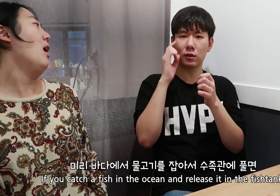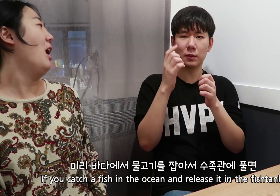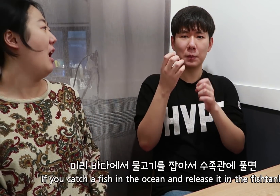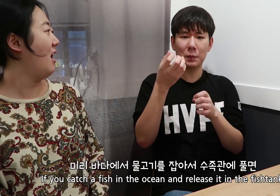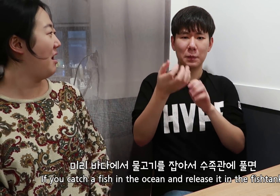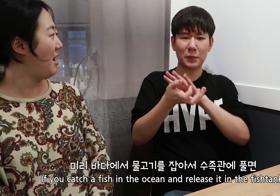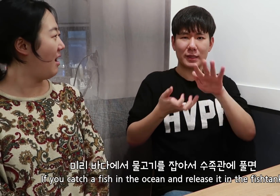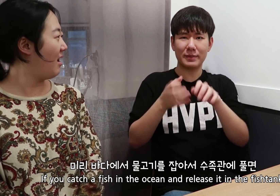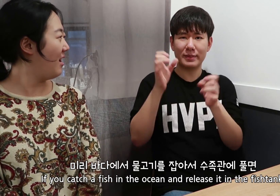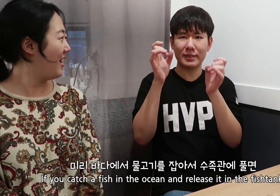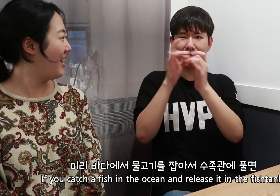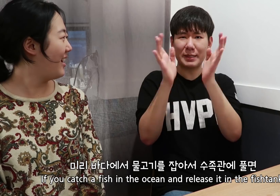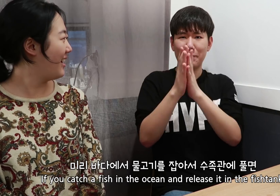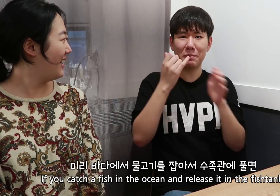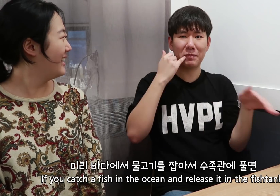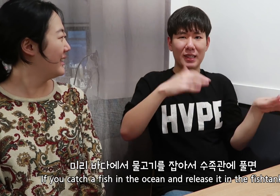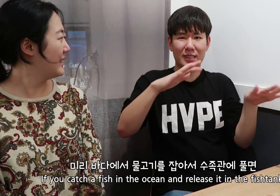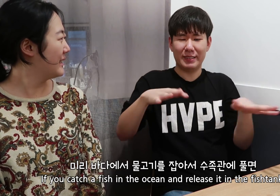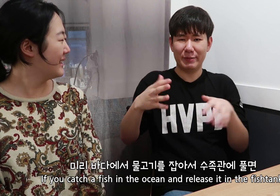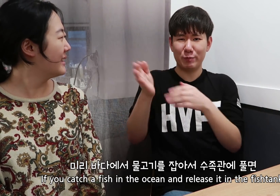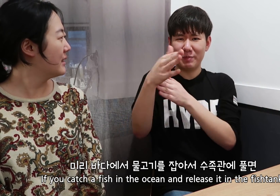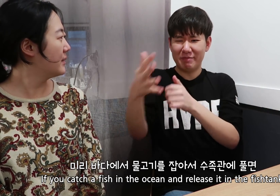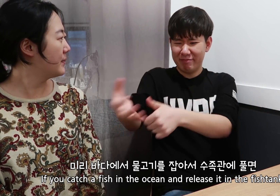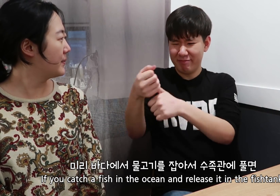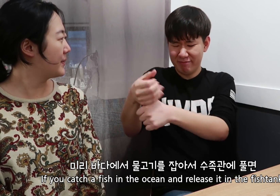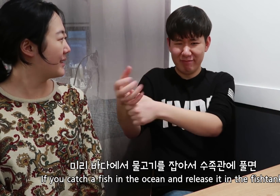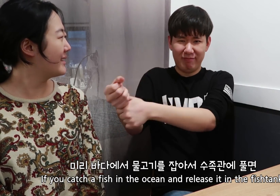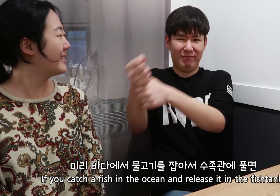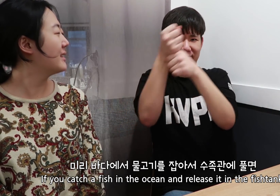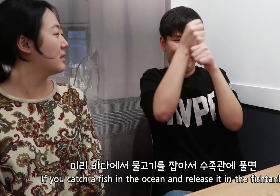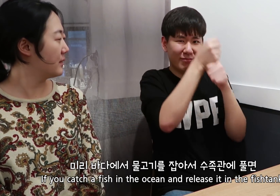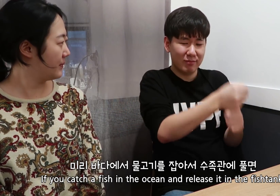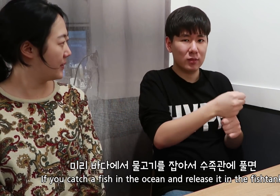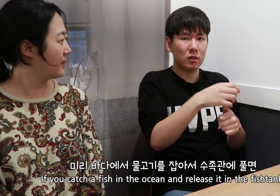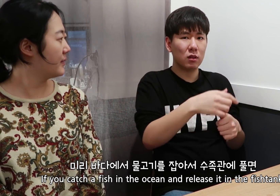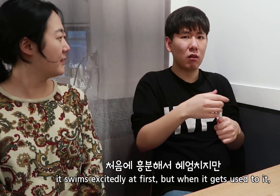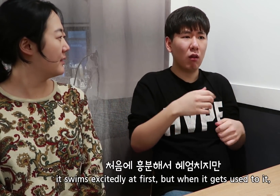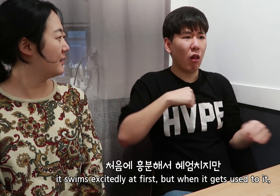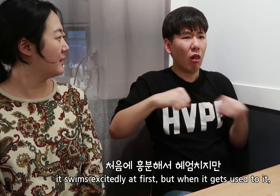If you catch a fish in the ocean and release it in the fishtank,